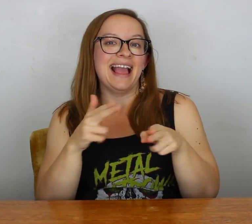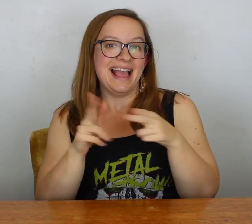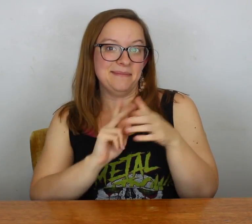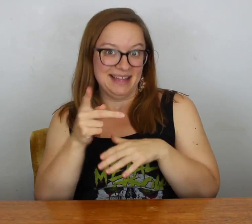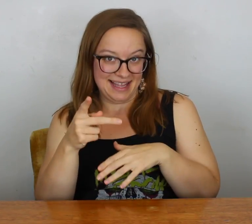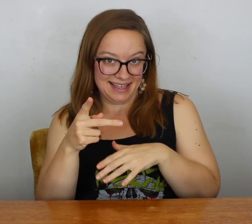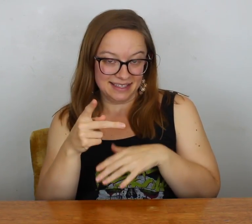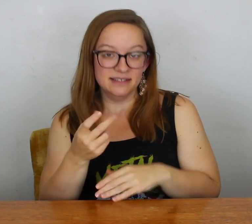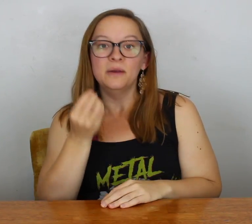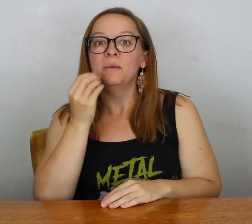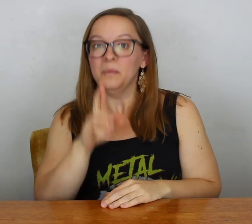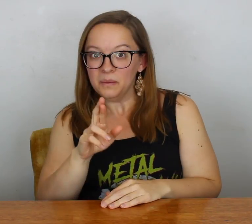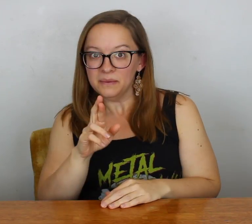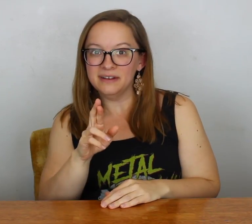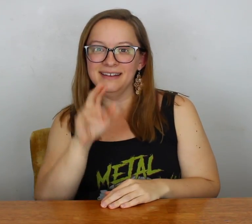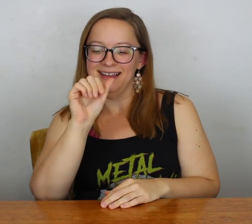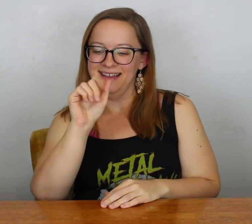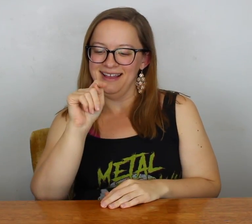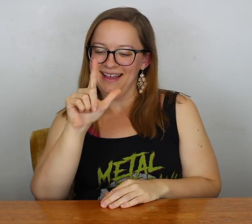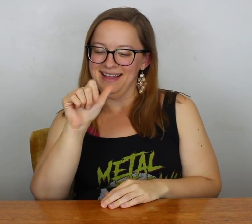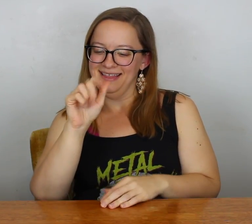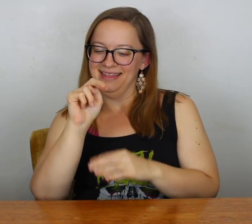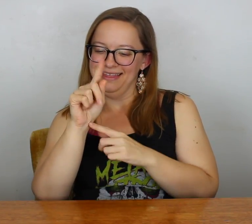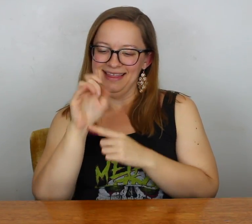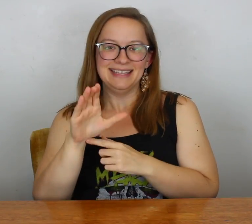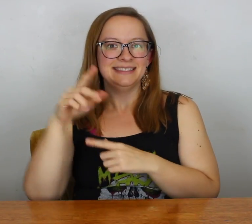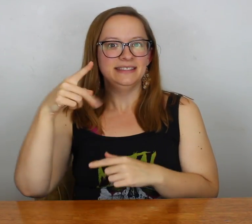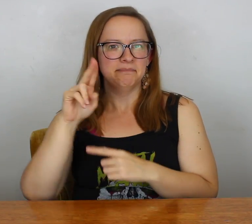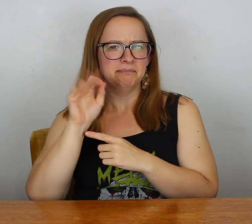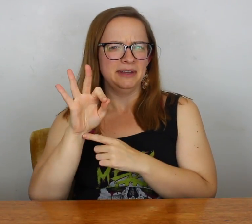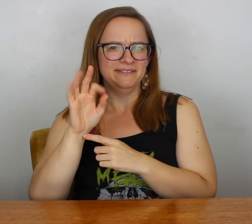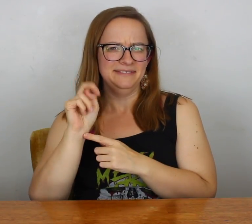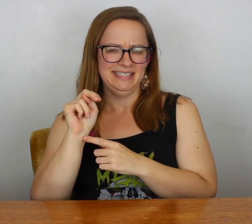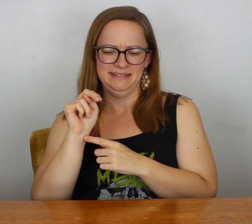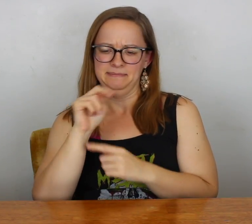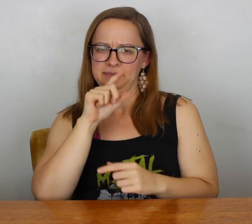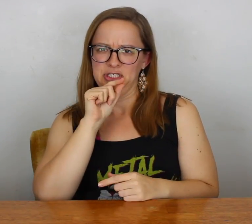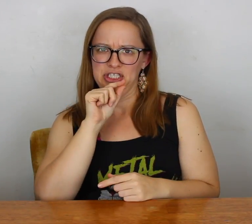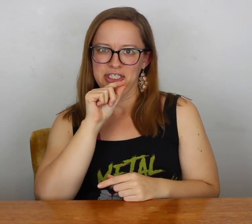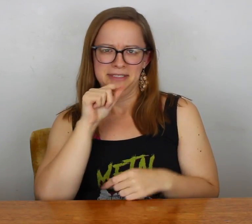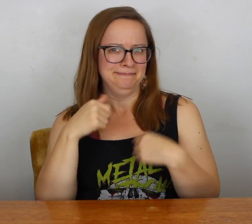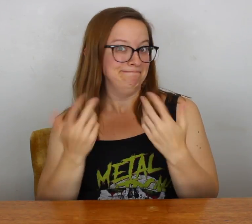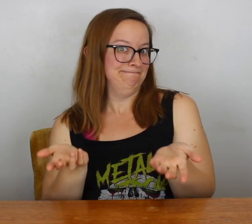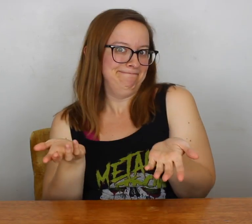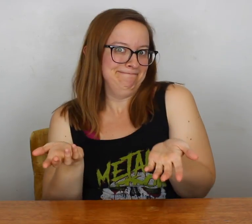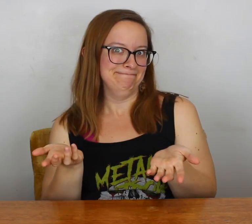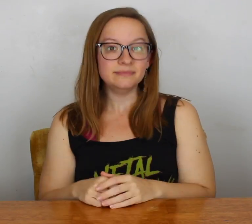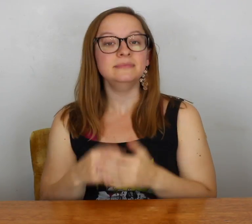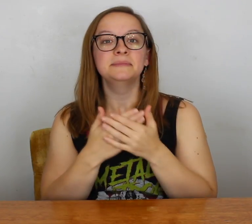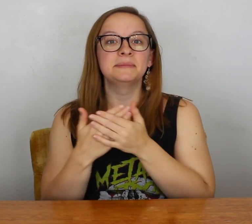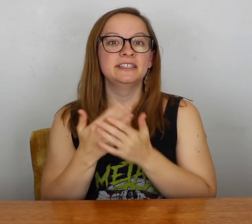an eggplant or an Atlantic puffin, like a bird. Hmm